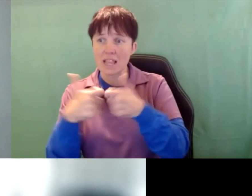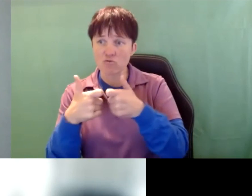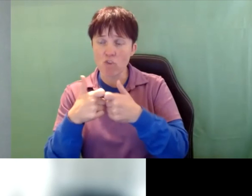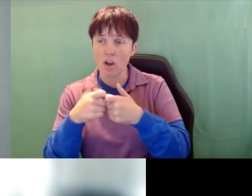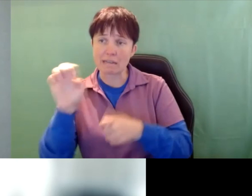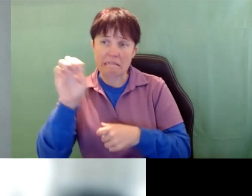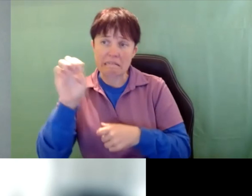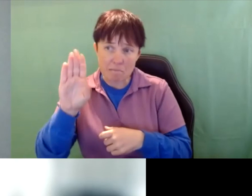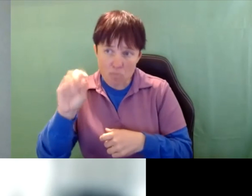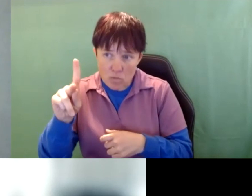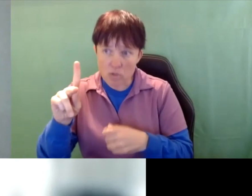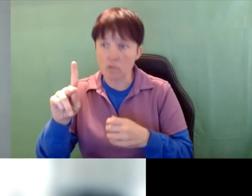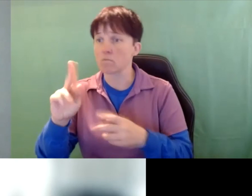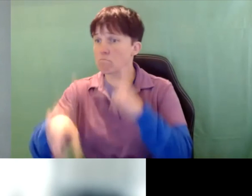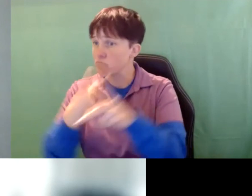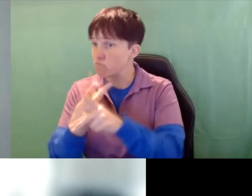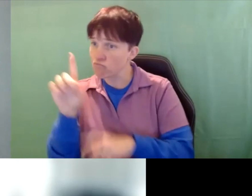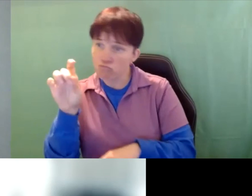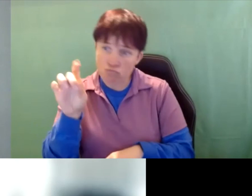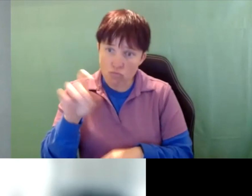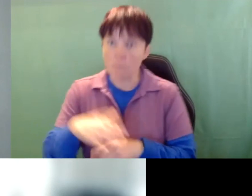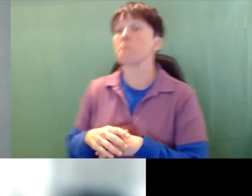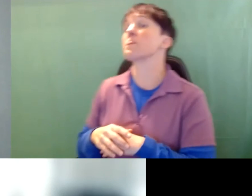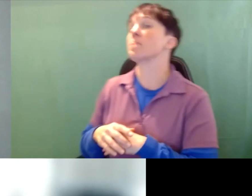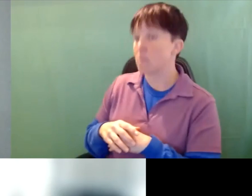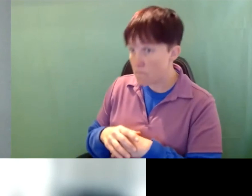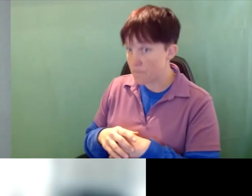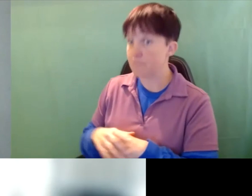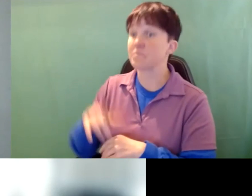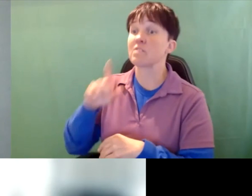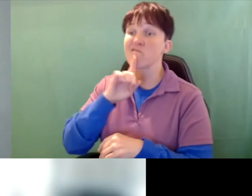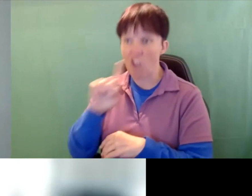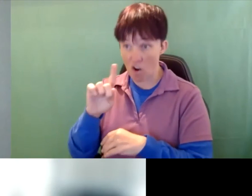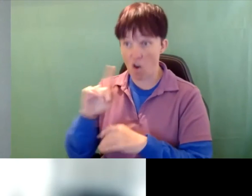Linda Alsop: Okay, good question. They are available electronically. We haven't had them